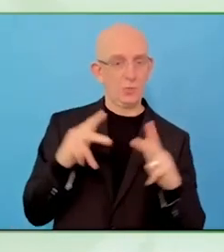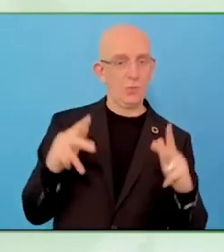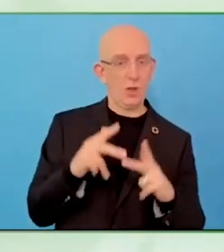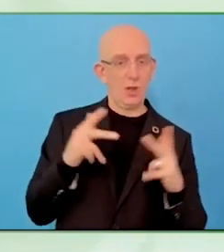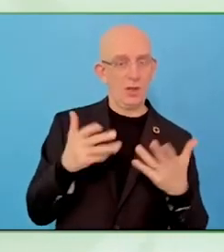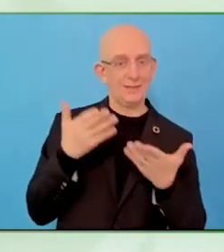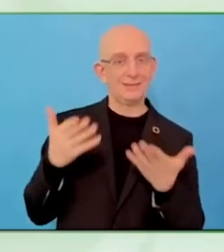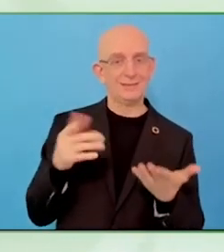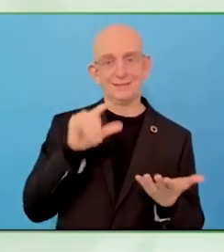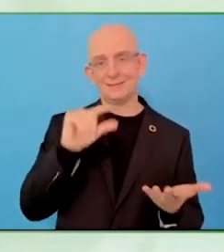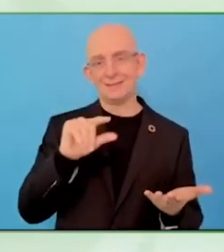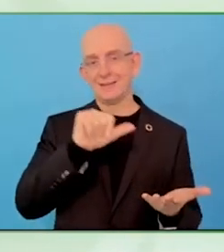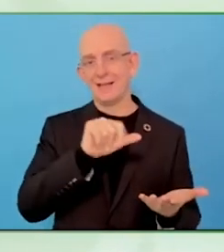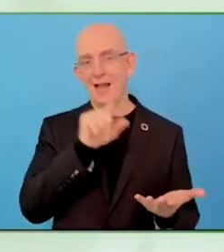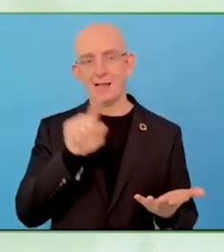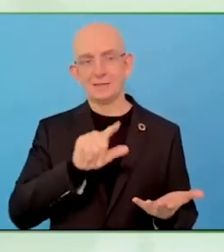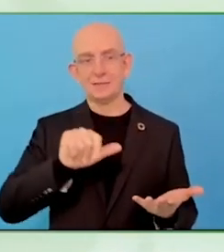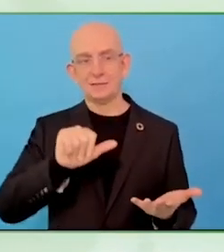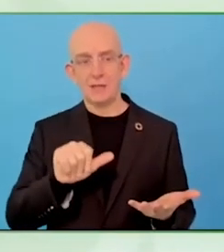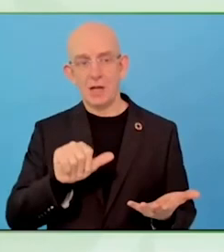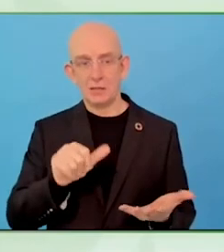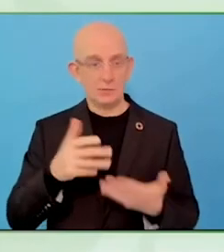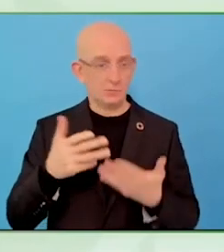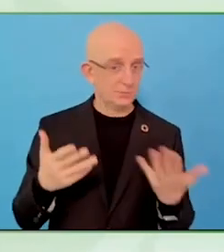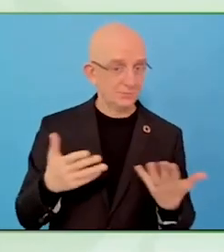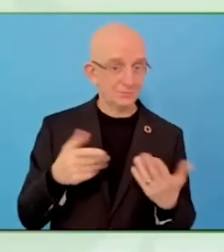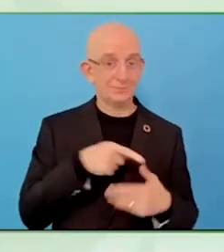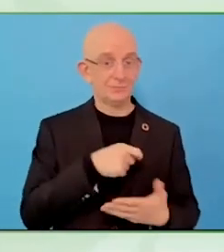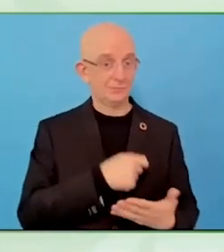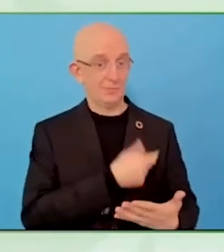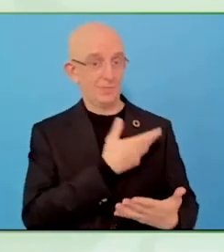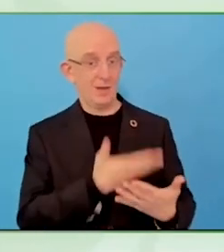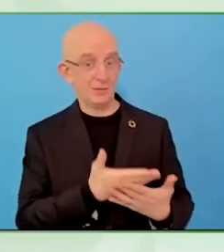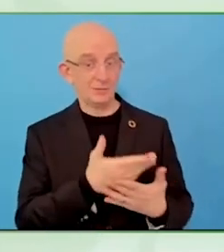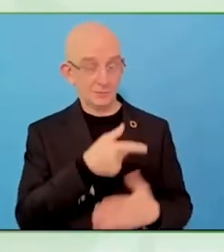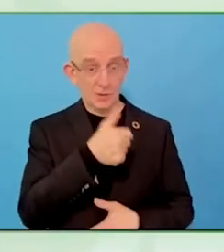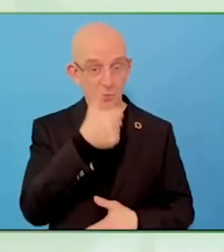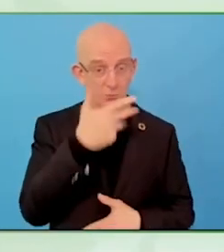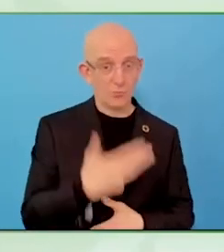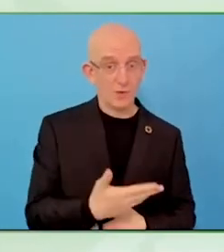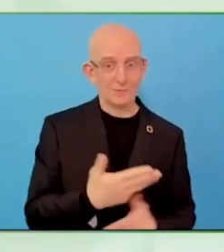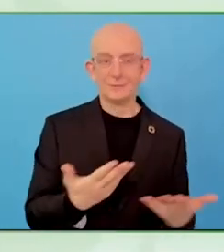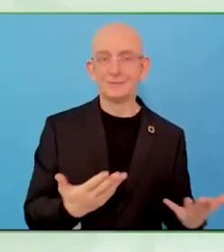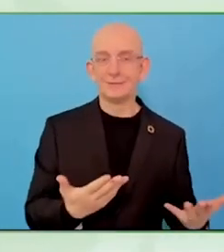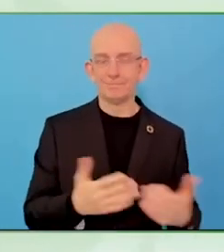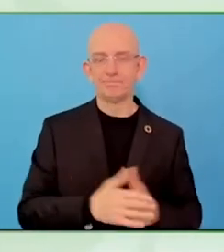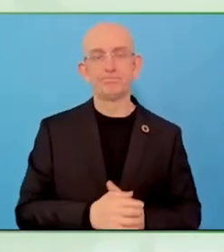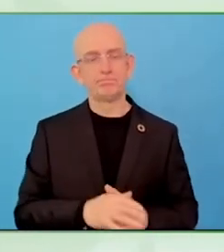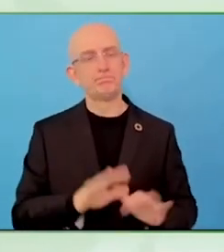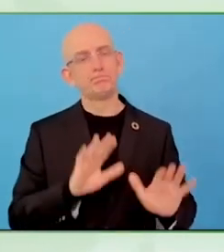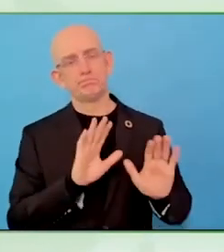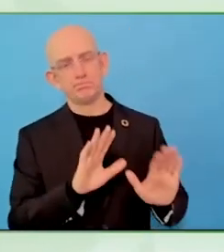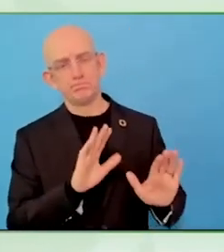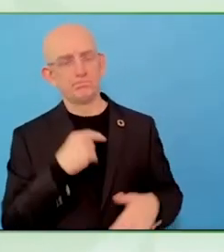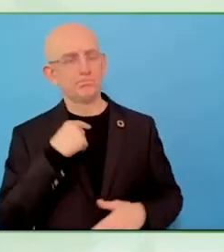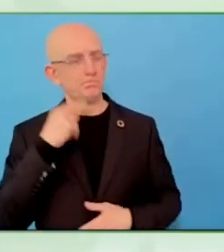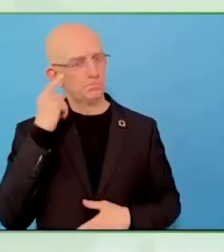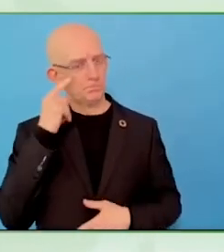This is what we are working on now. Art to Heart started from the city and the West Bank called Nablus.